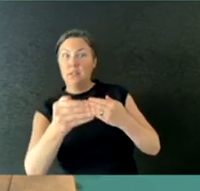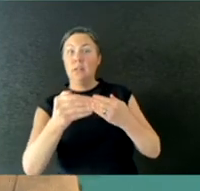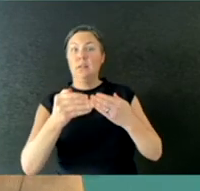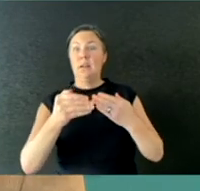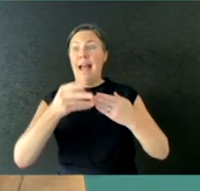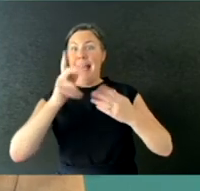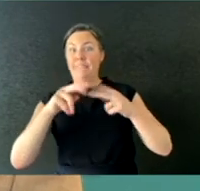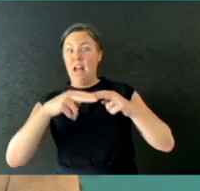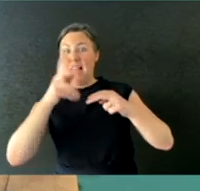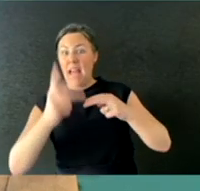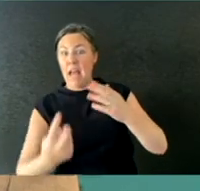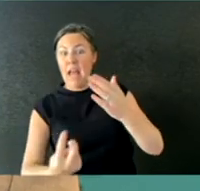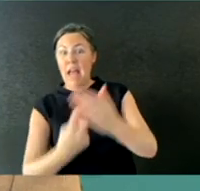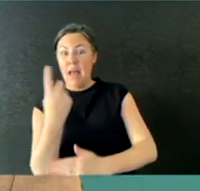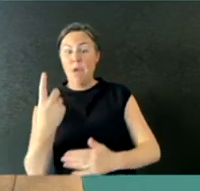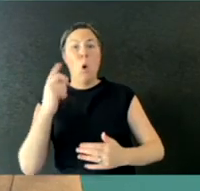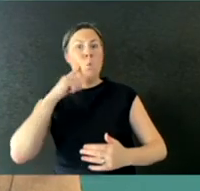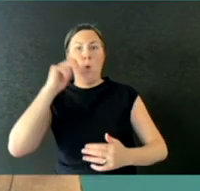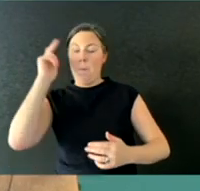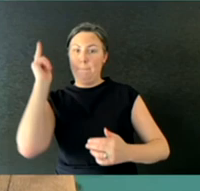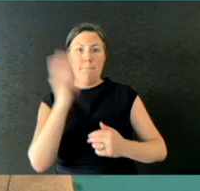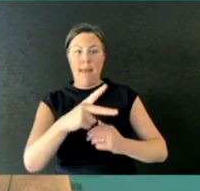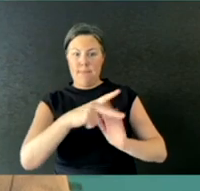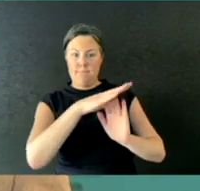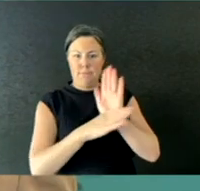So they're two examples of things that we've learnt. There are others.